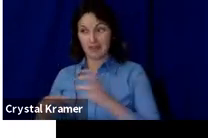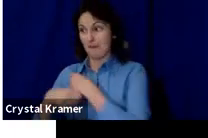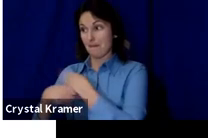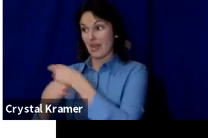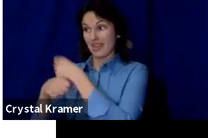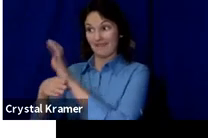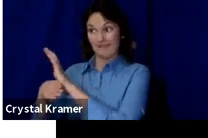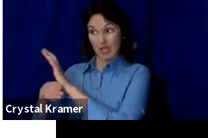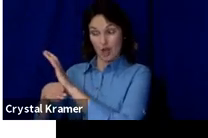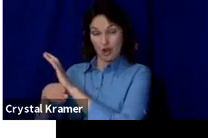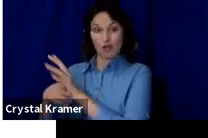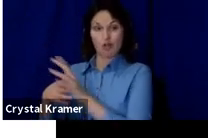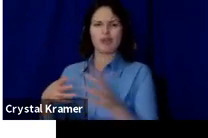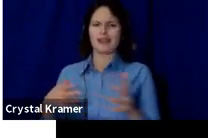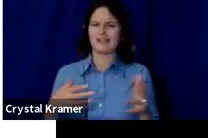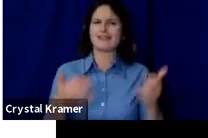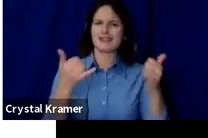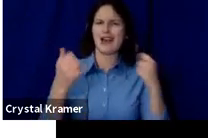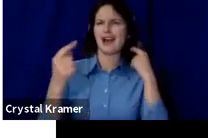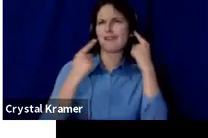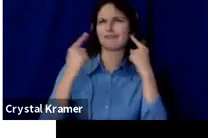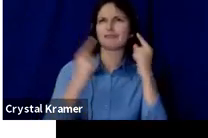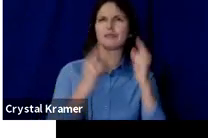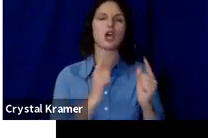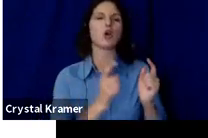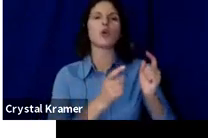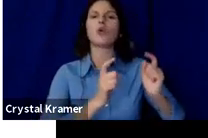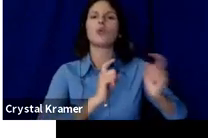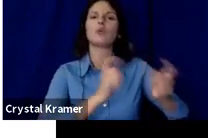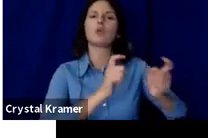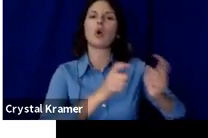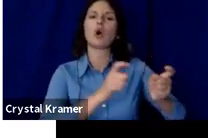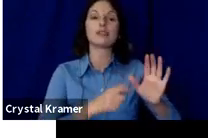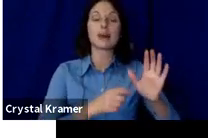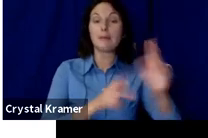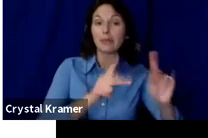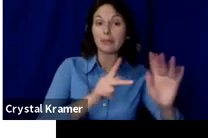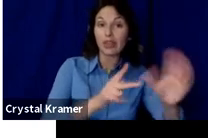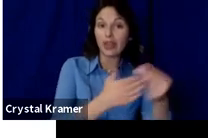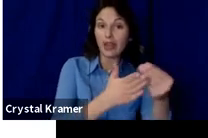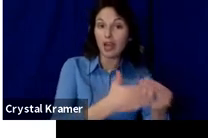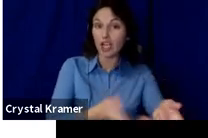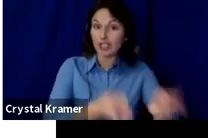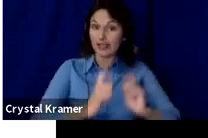How do you determine what to give people in exchange for their gifts?